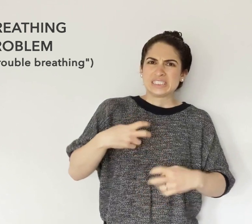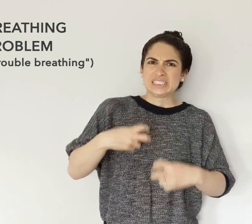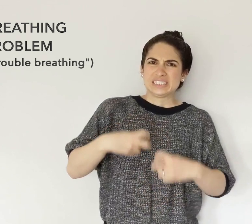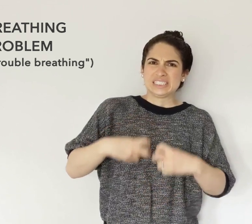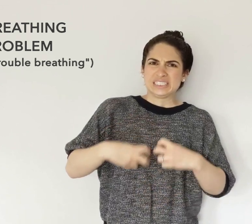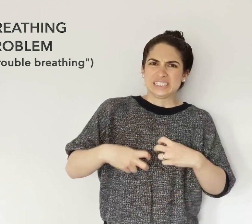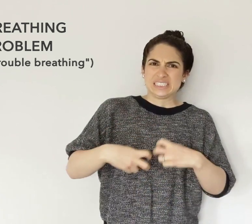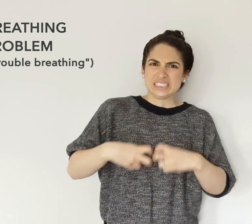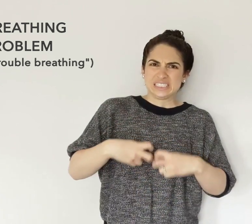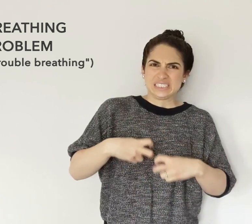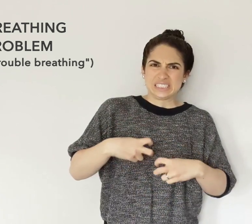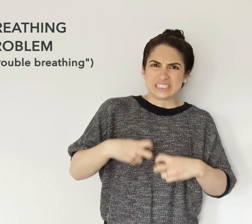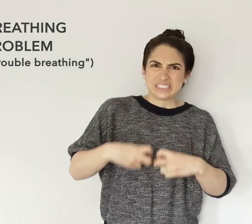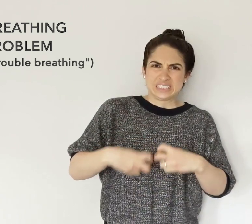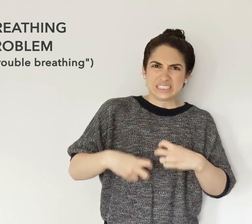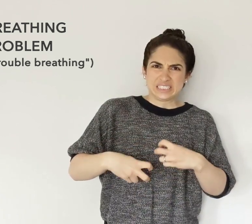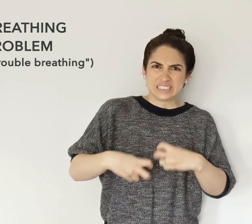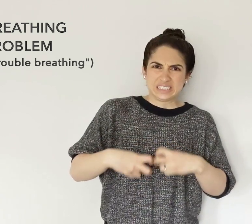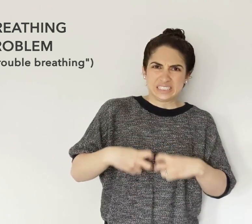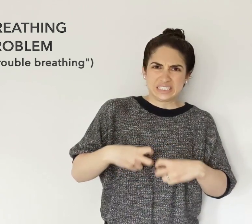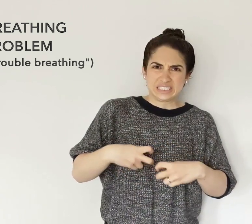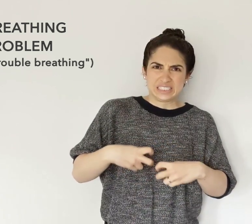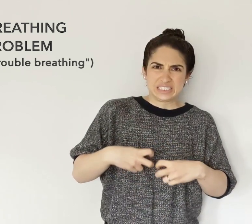DIFFICULTY